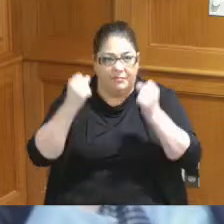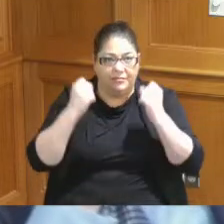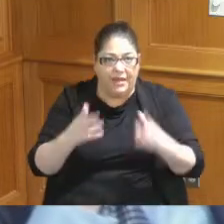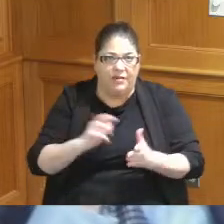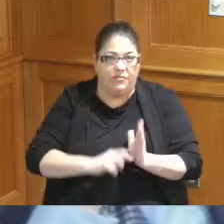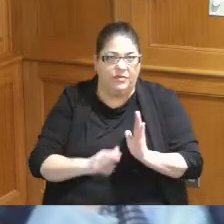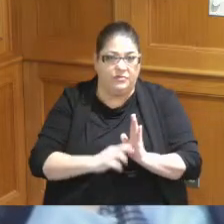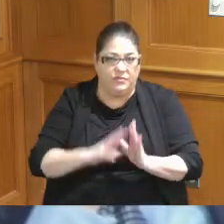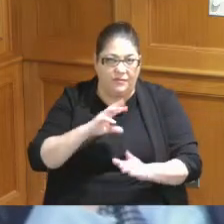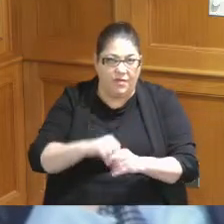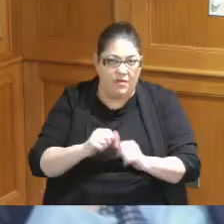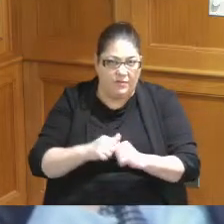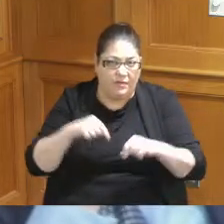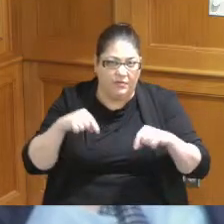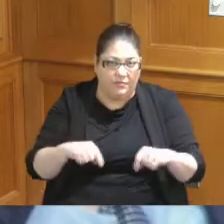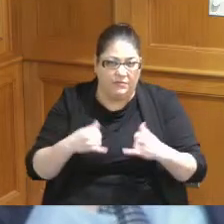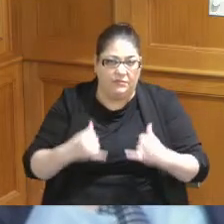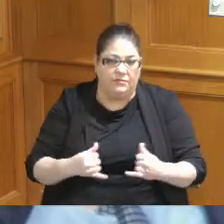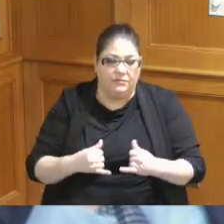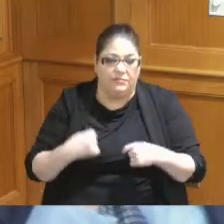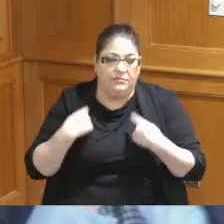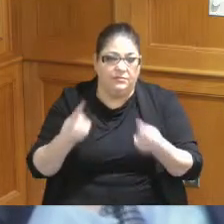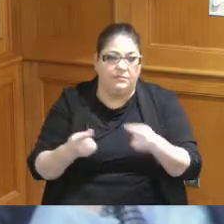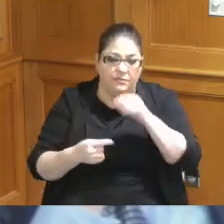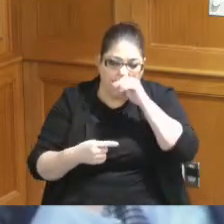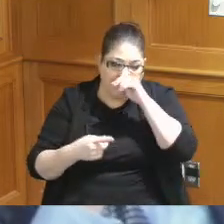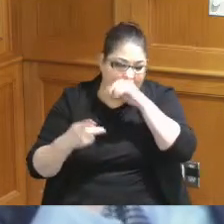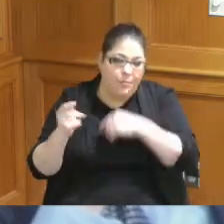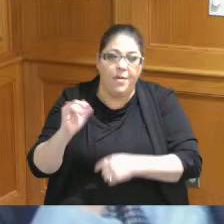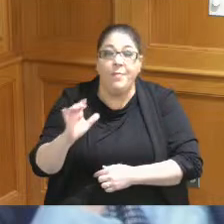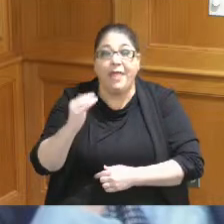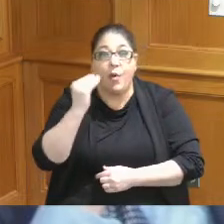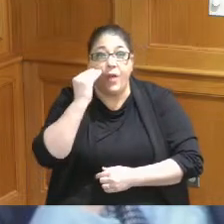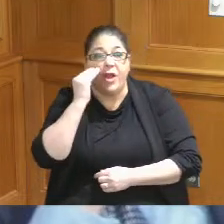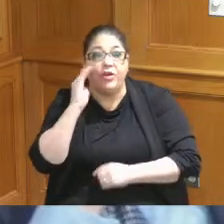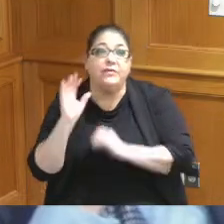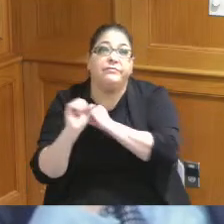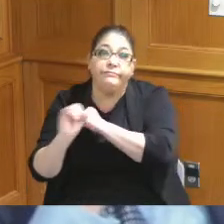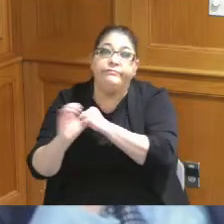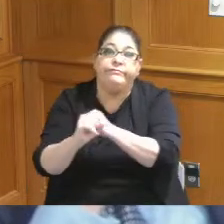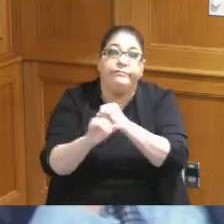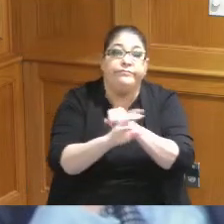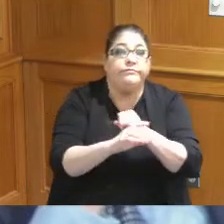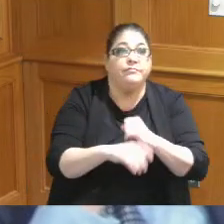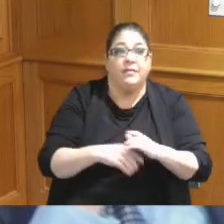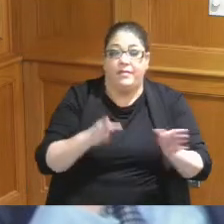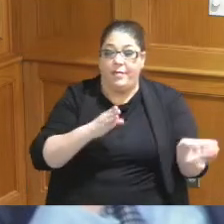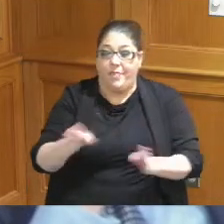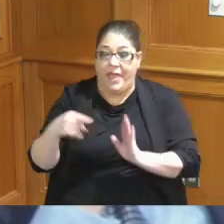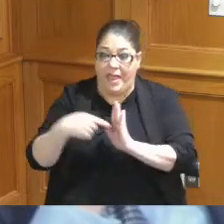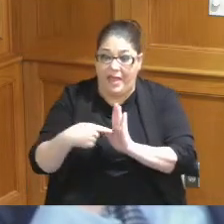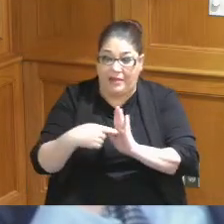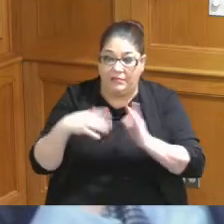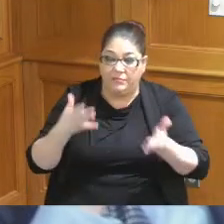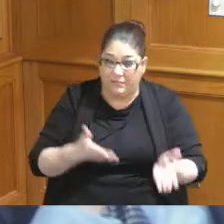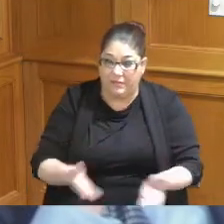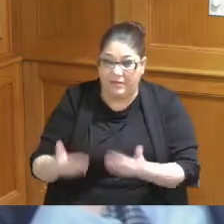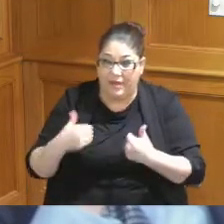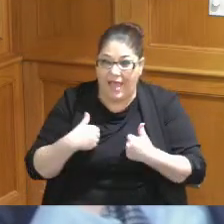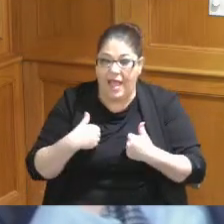with a big huge public awareness campaign about the the plan itself gaining Community input how